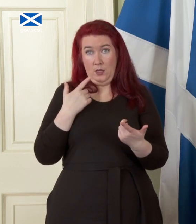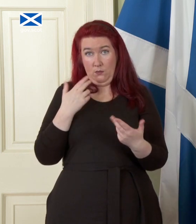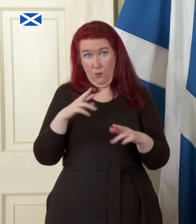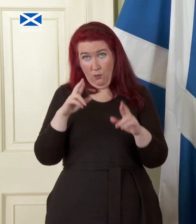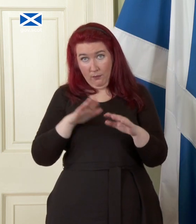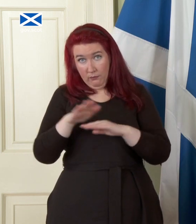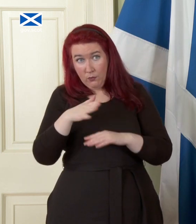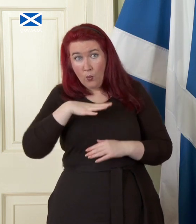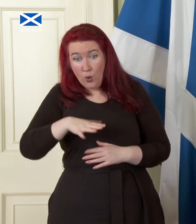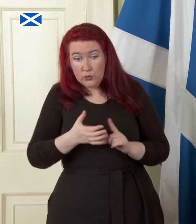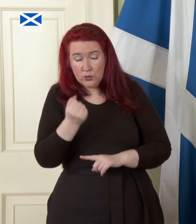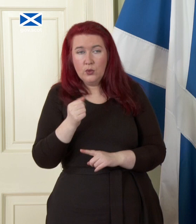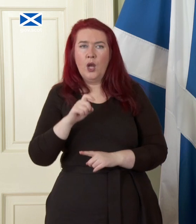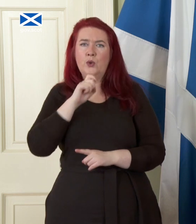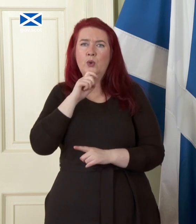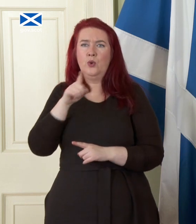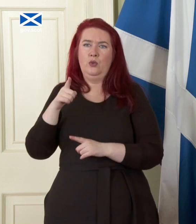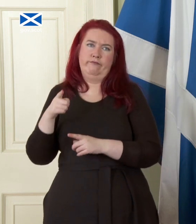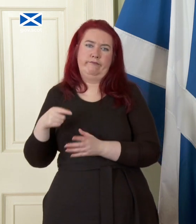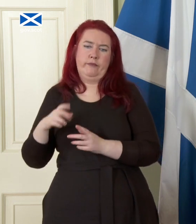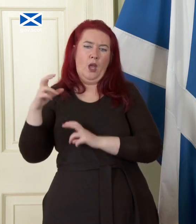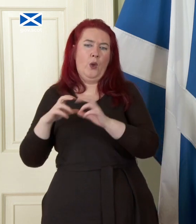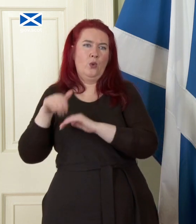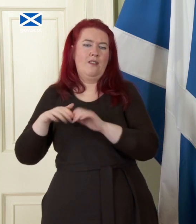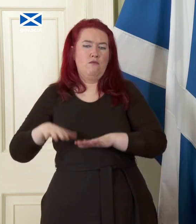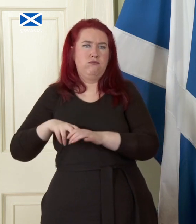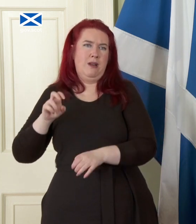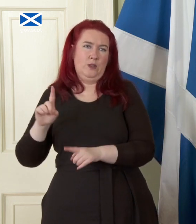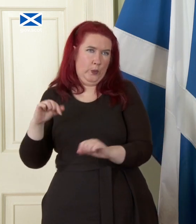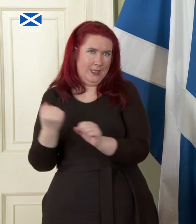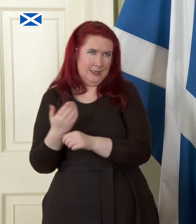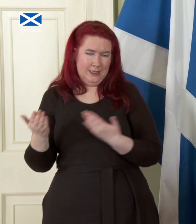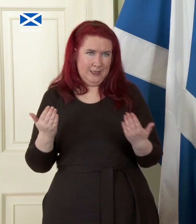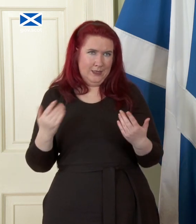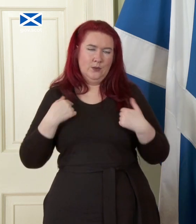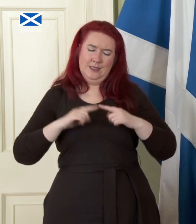how those who prosecuted the Brexit argument it went about things it you know we've already in